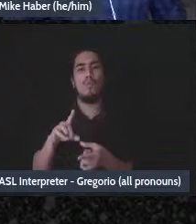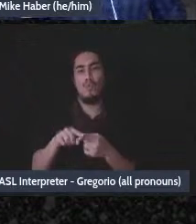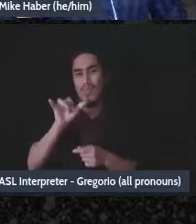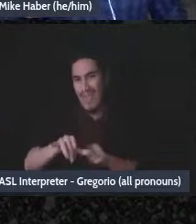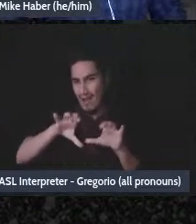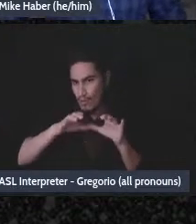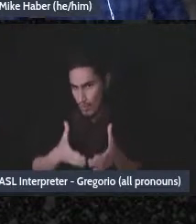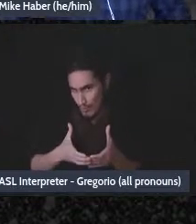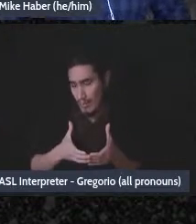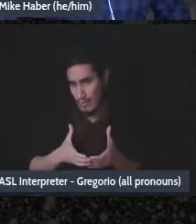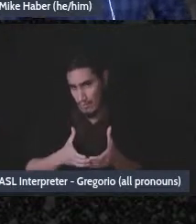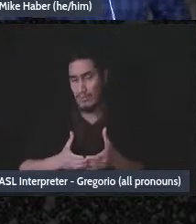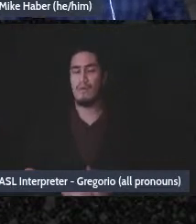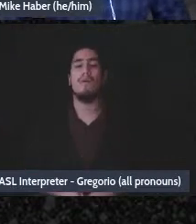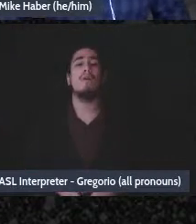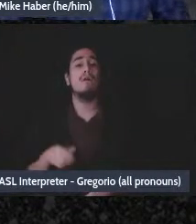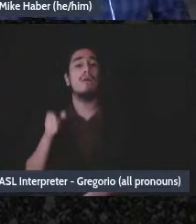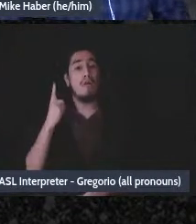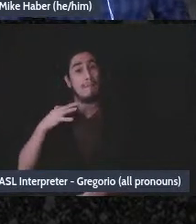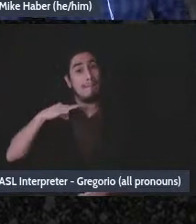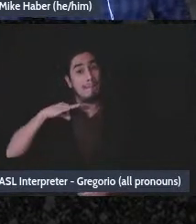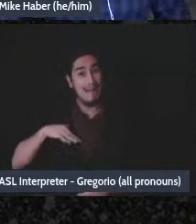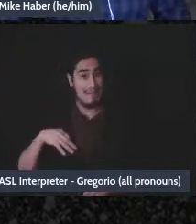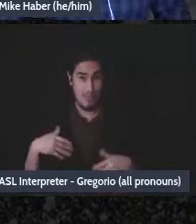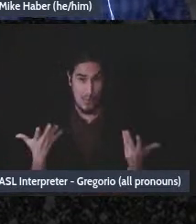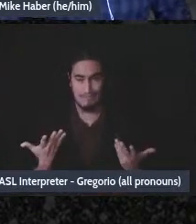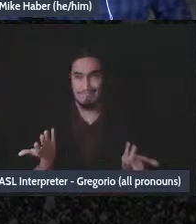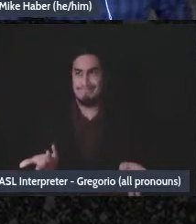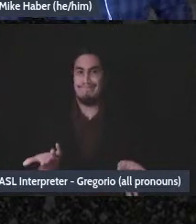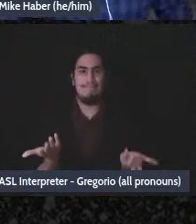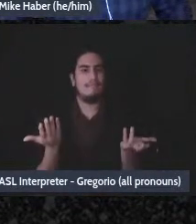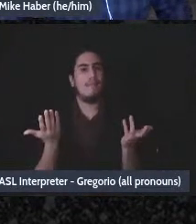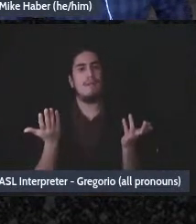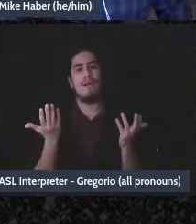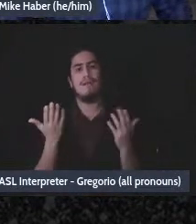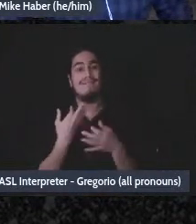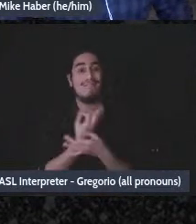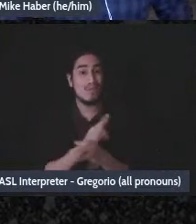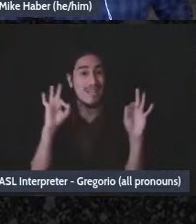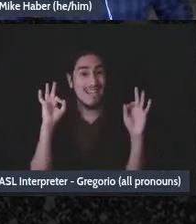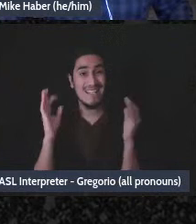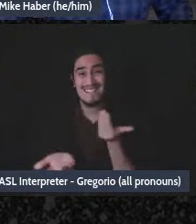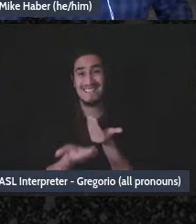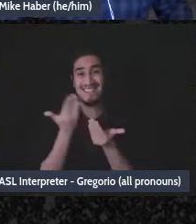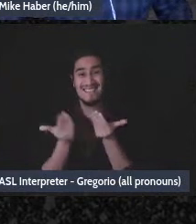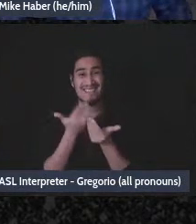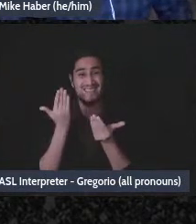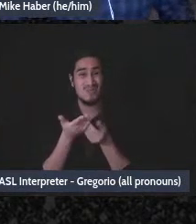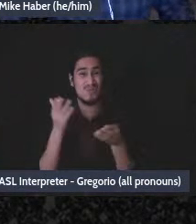The benefits of this approach, you know, it's free and pretty easy to get an employer